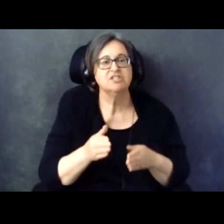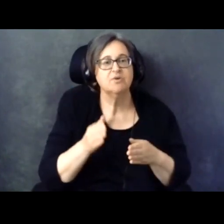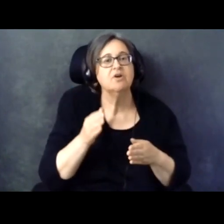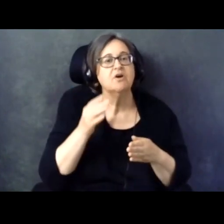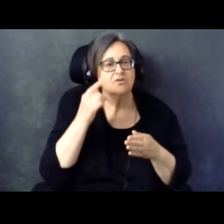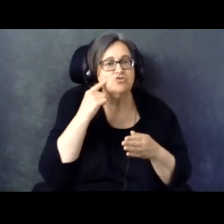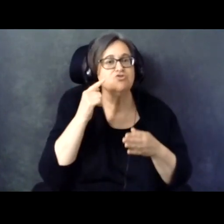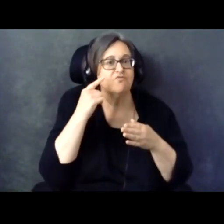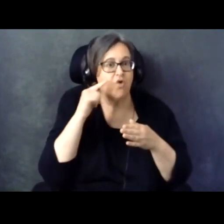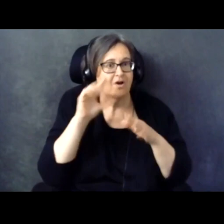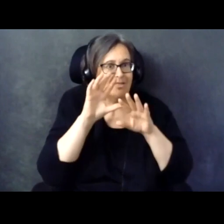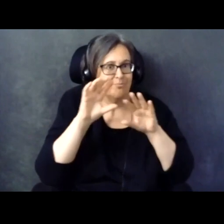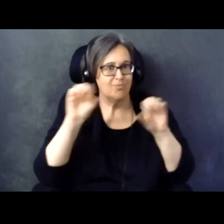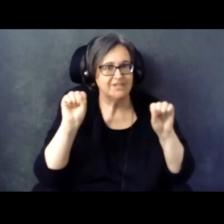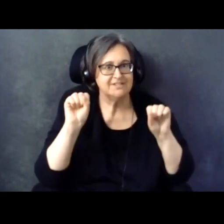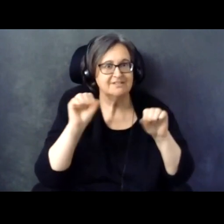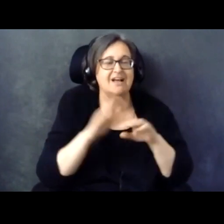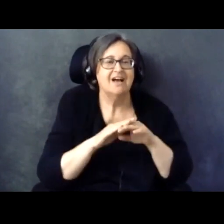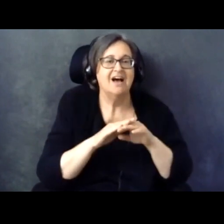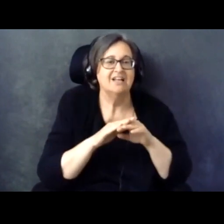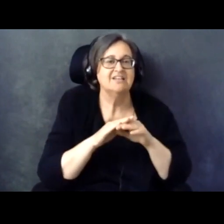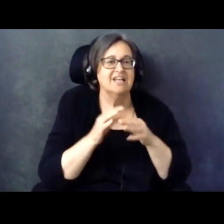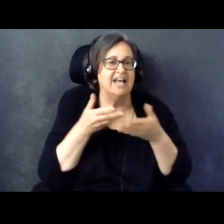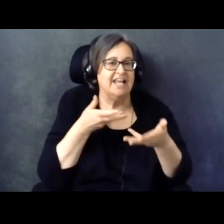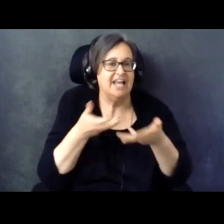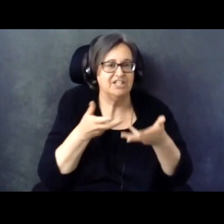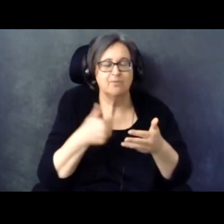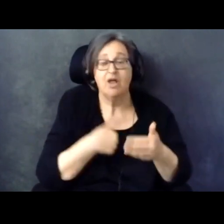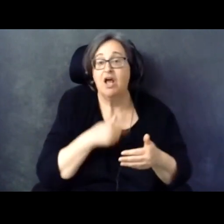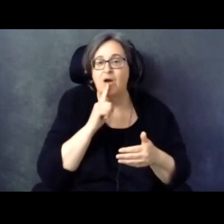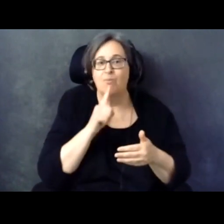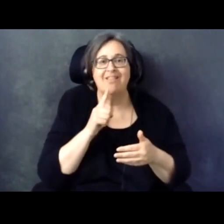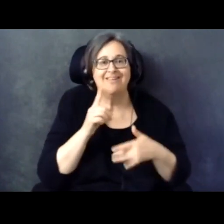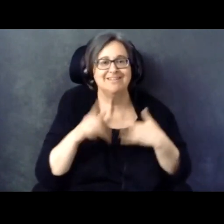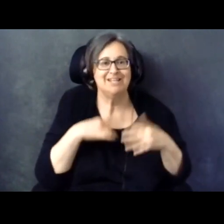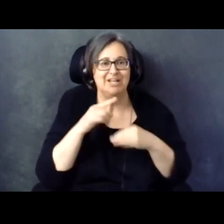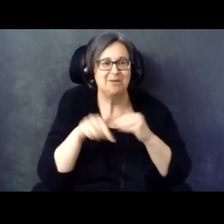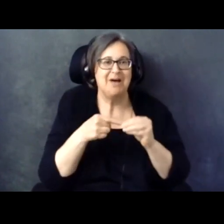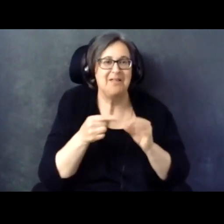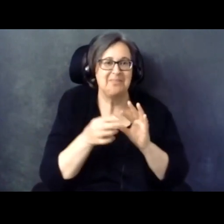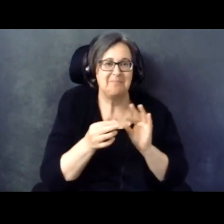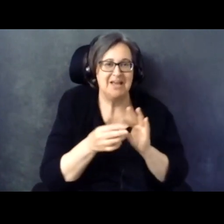I'm really excited for these messages that we will share now and our next panel will